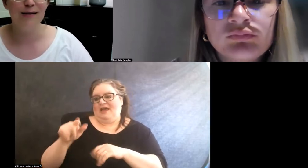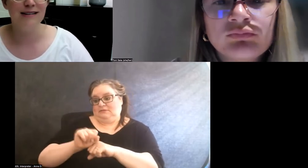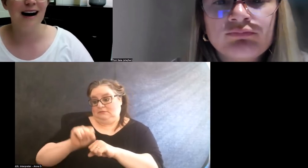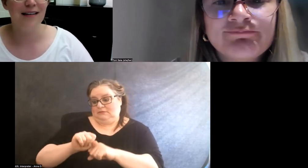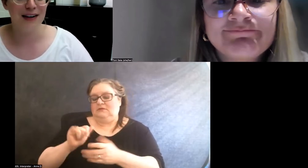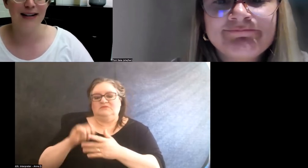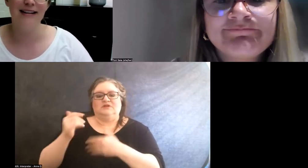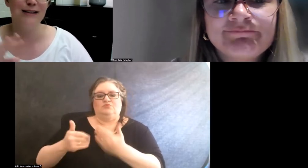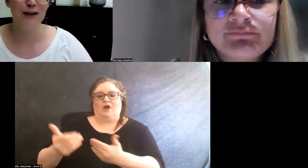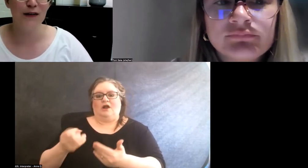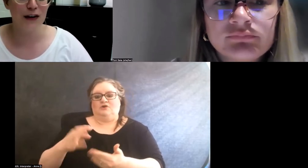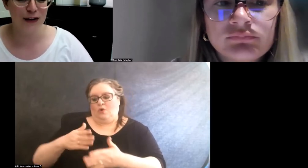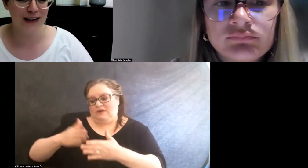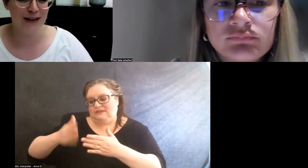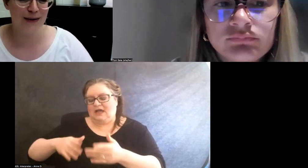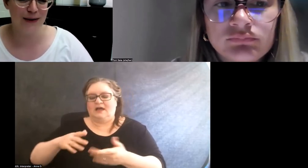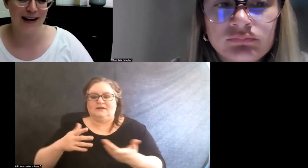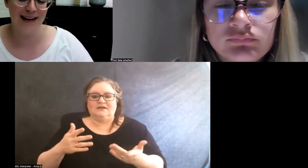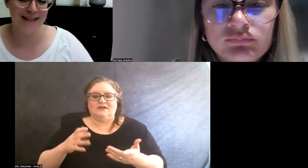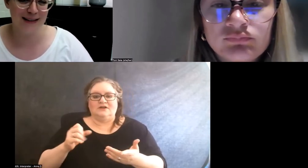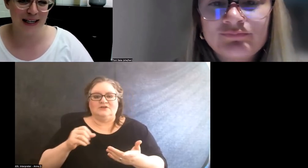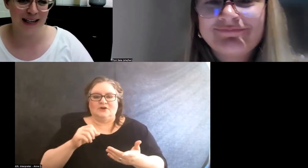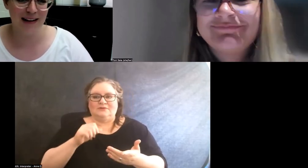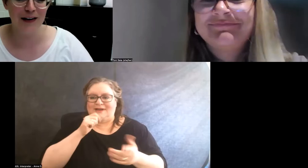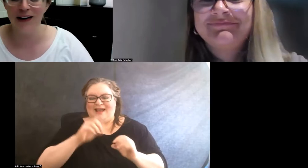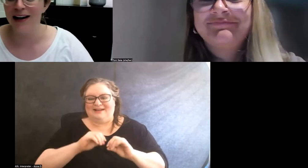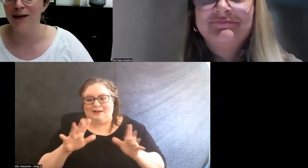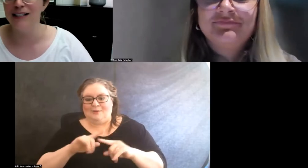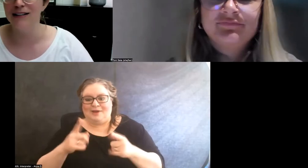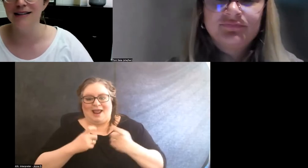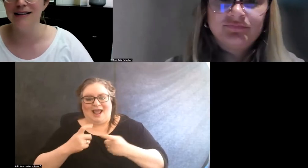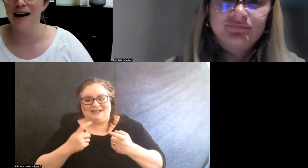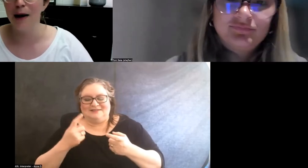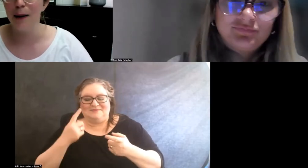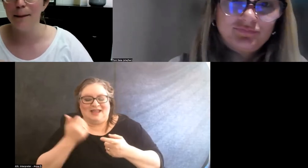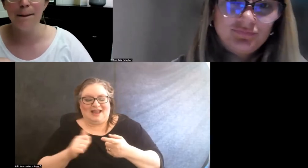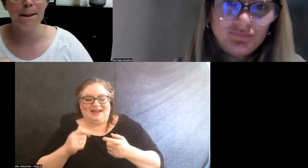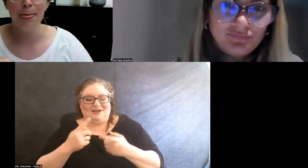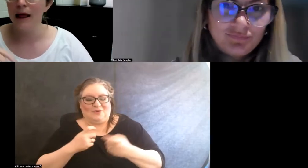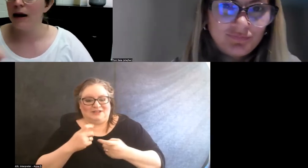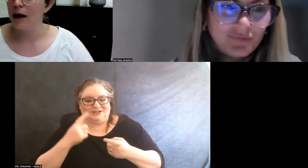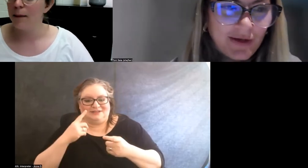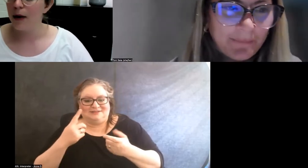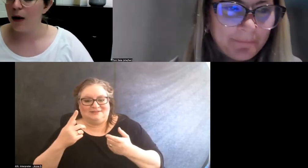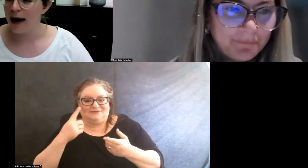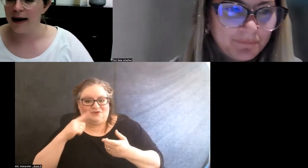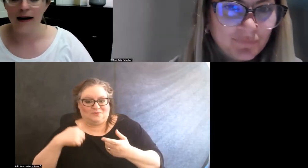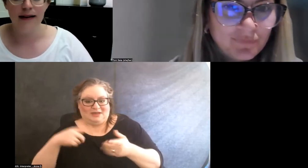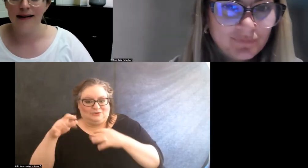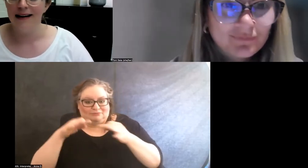That was not very clear. So feel free to ask me any clarifying questions. But okay.